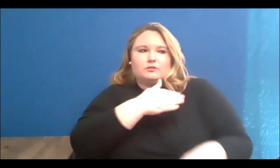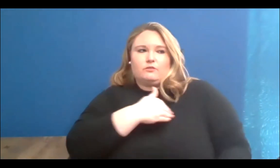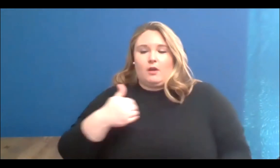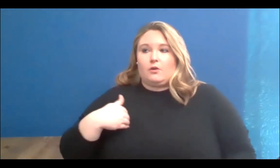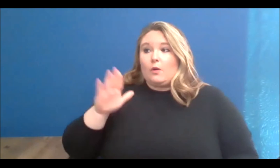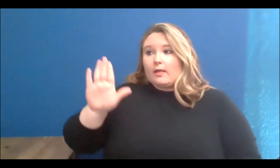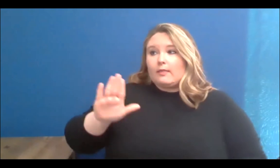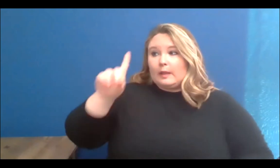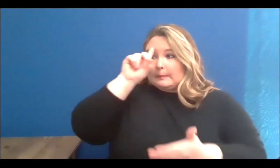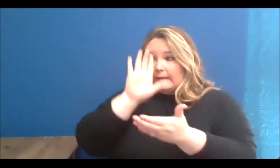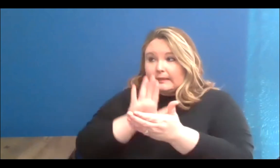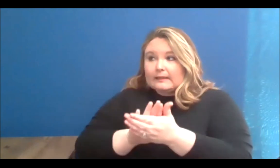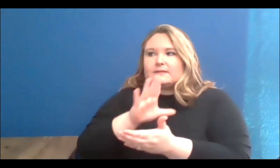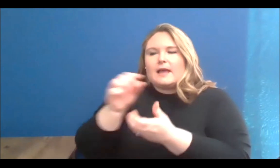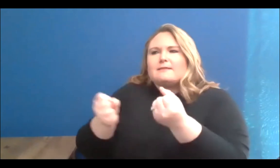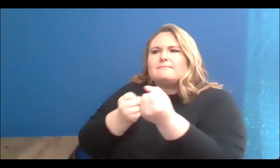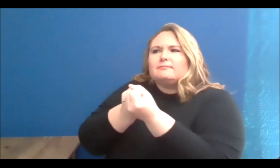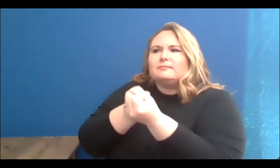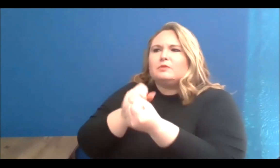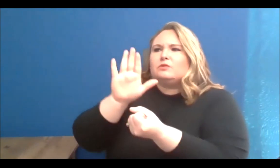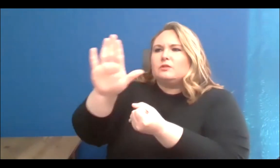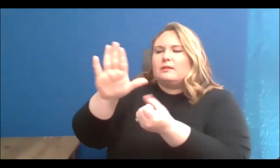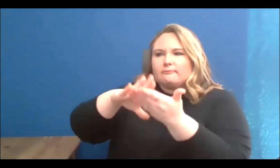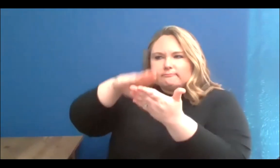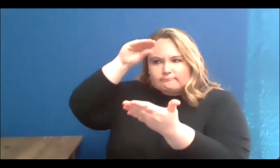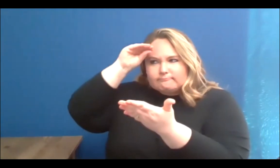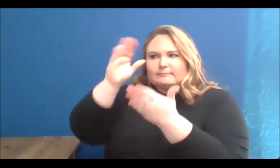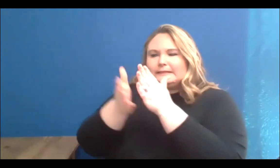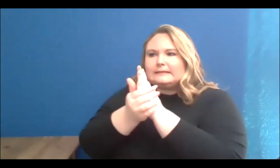and contribute to their skills development, mentor emerging talent